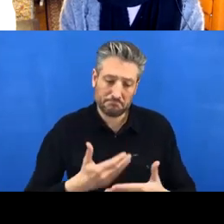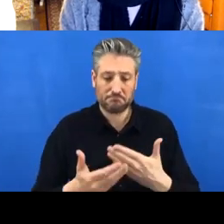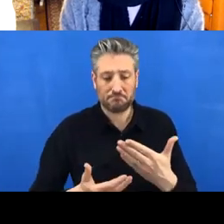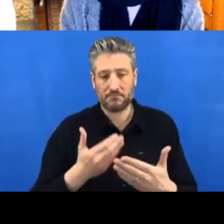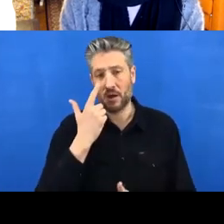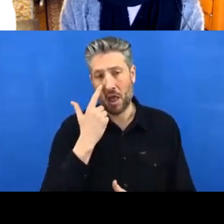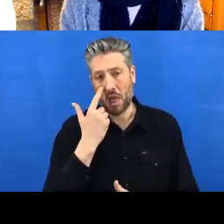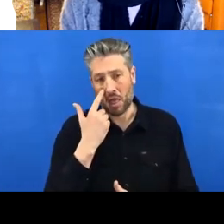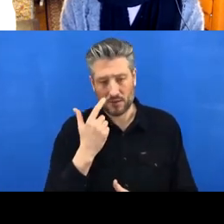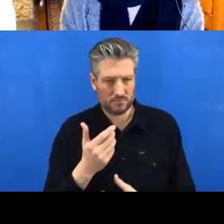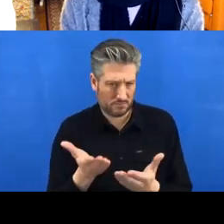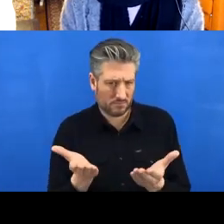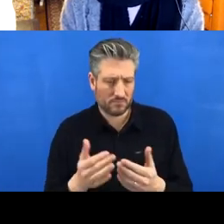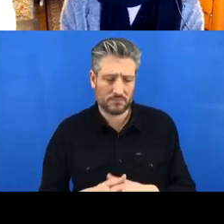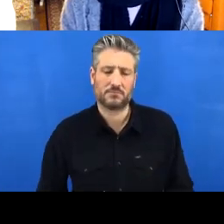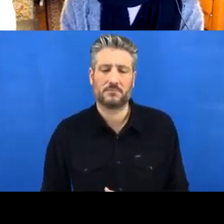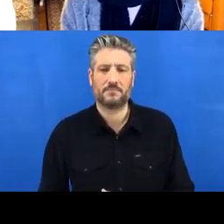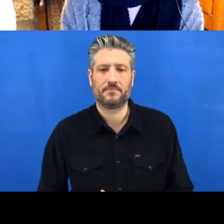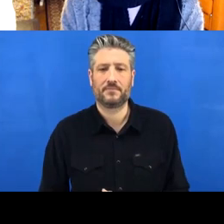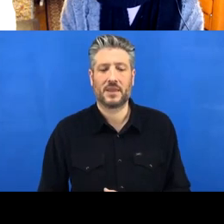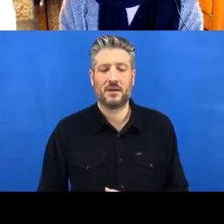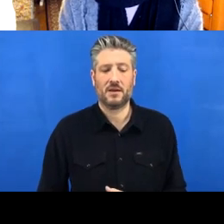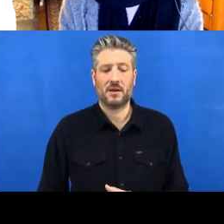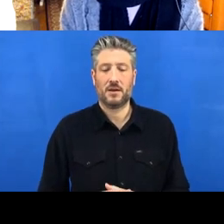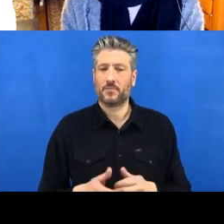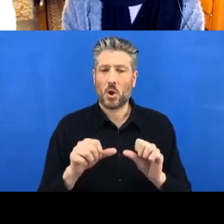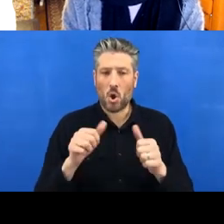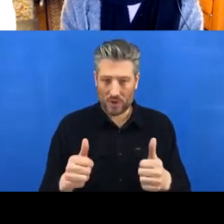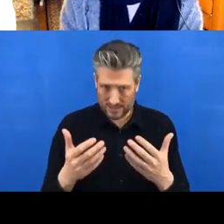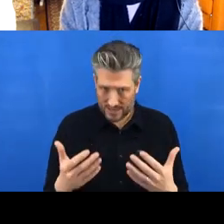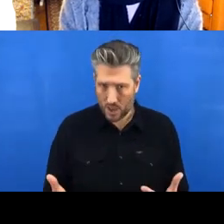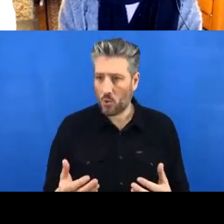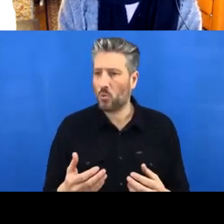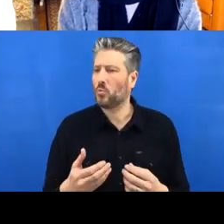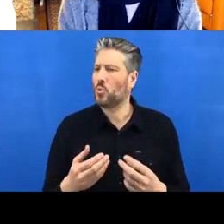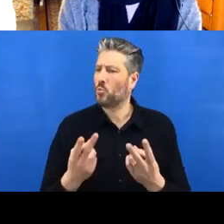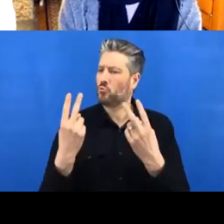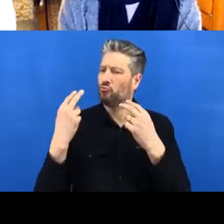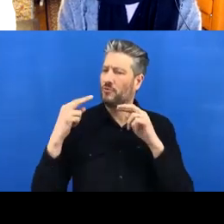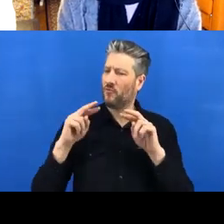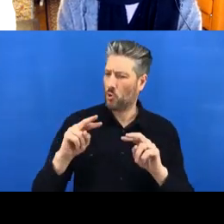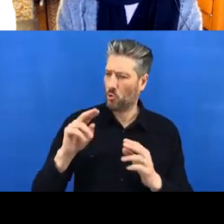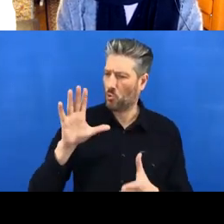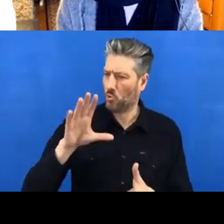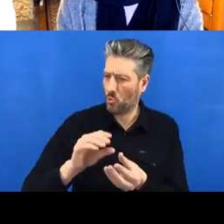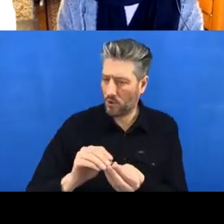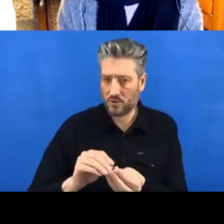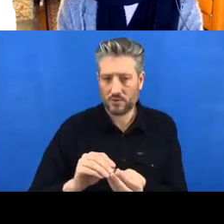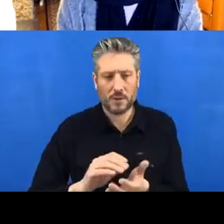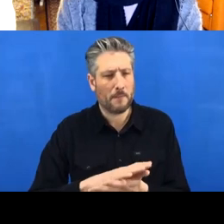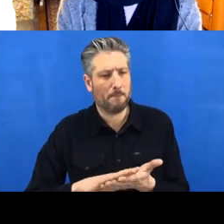Okay, so let's review what this kind of means for our workflow. So we've got this workflow of like cloning,